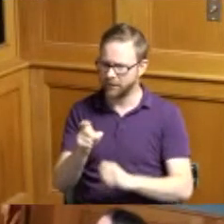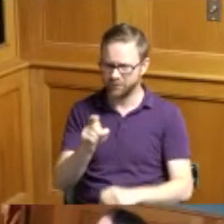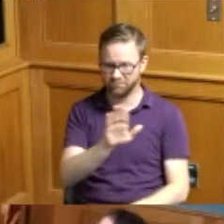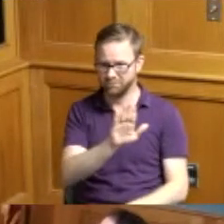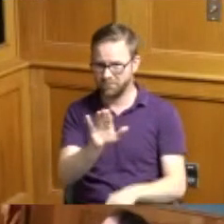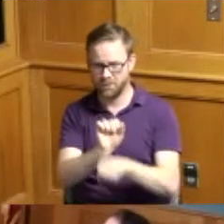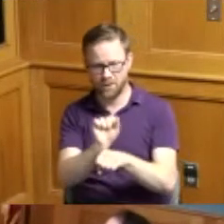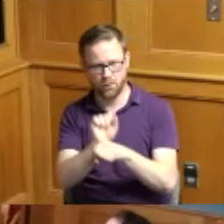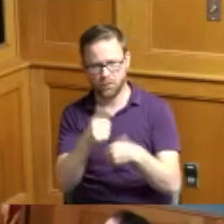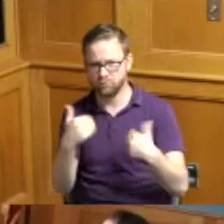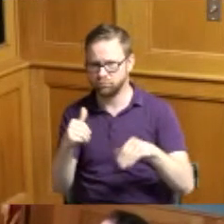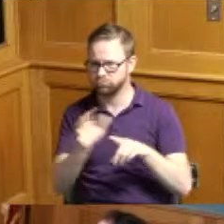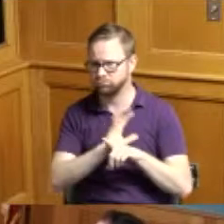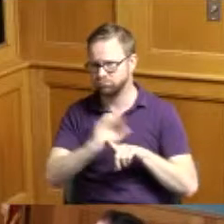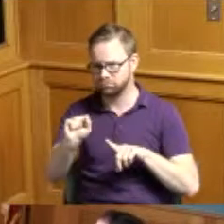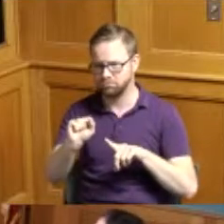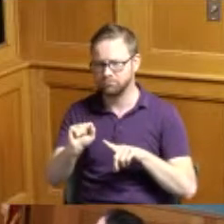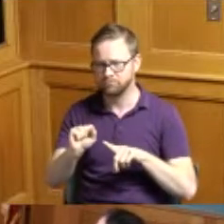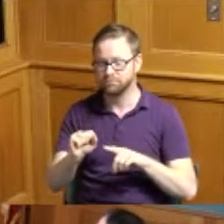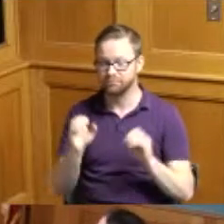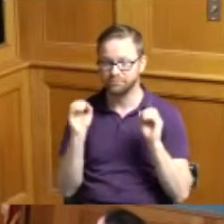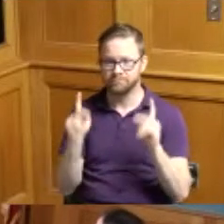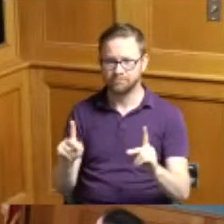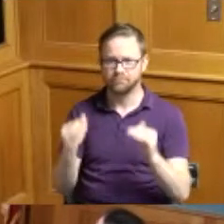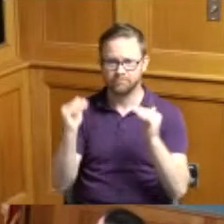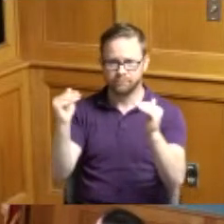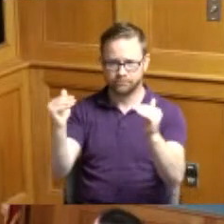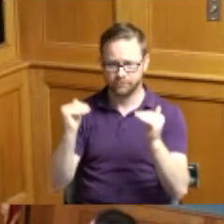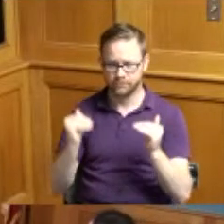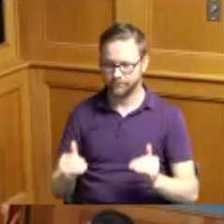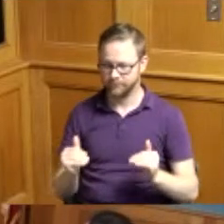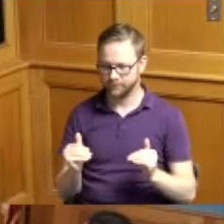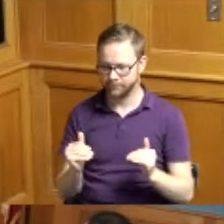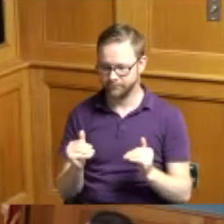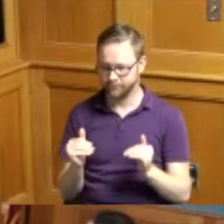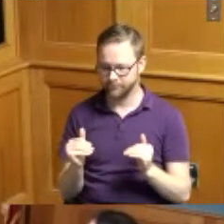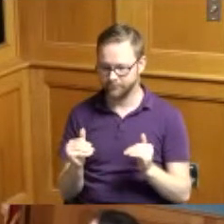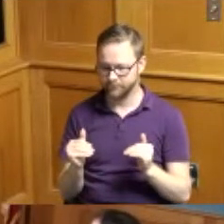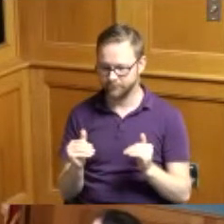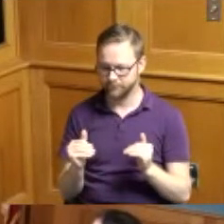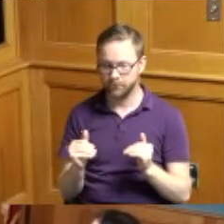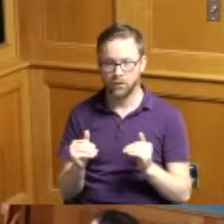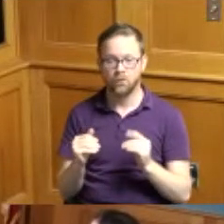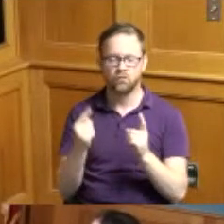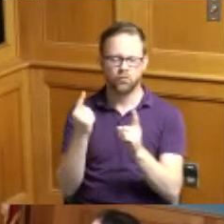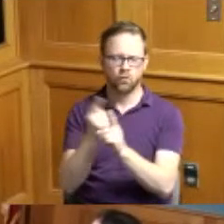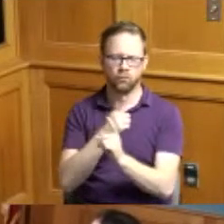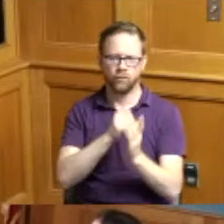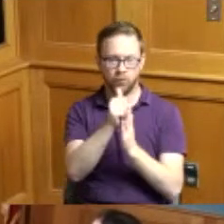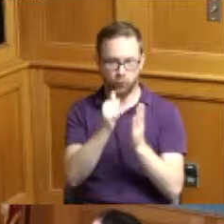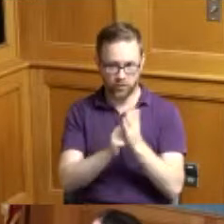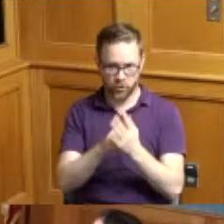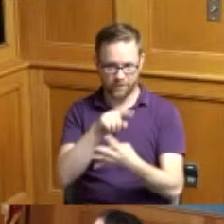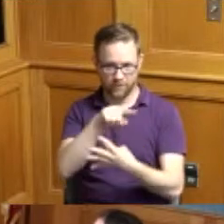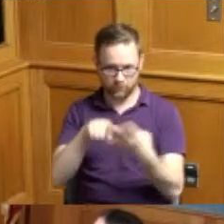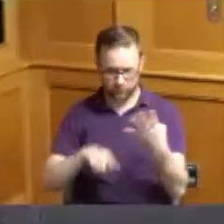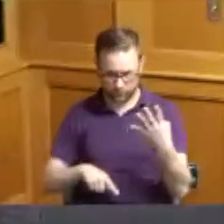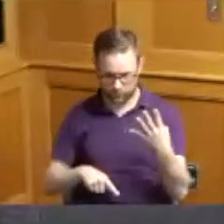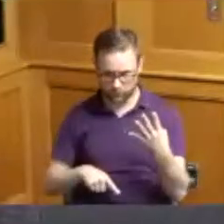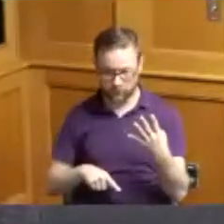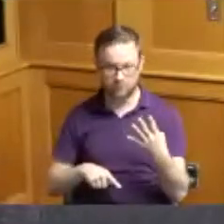doing a great job so okay let's move forward and regular agenda item our Engineer welcome